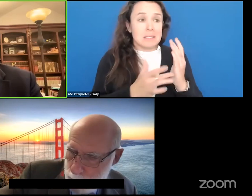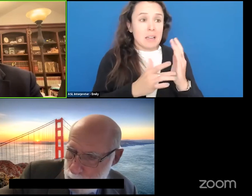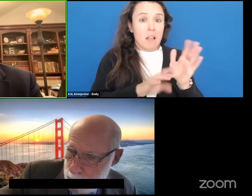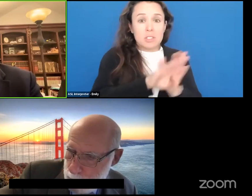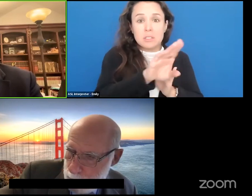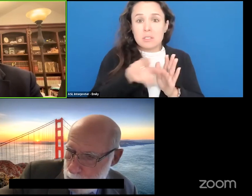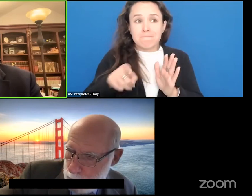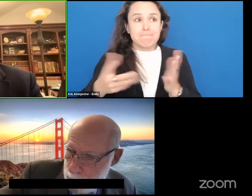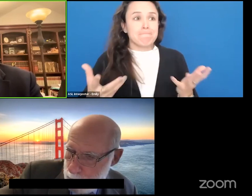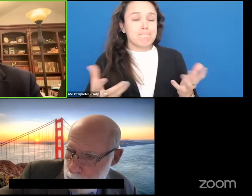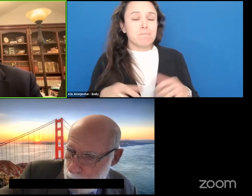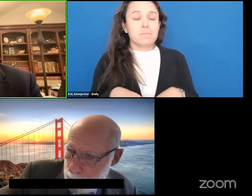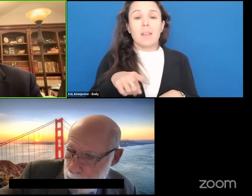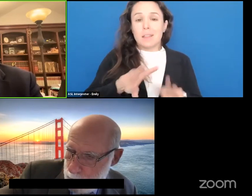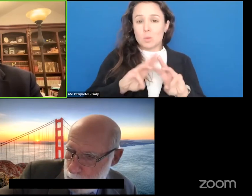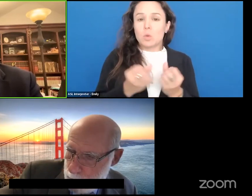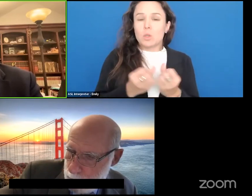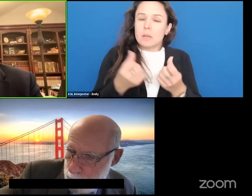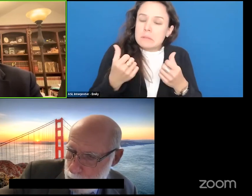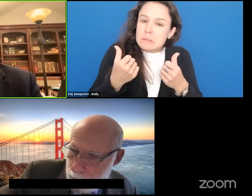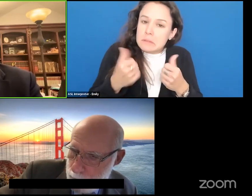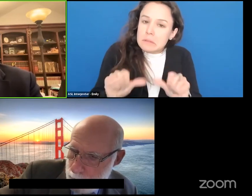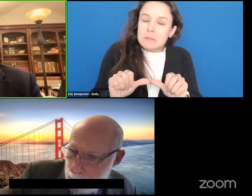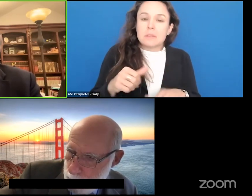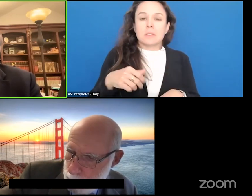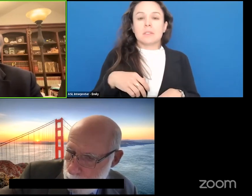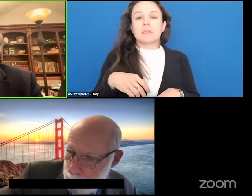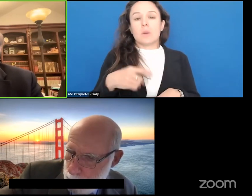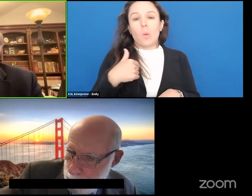This workshop is an attempt to say – and if we keep saying well what's going to be